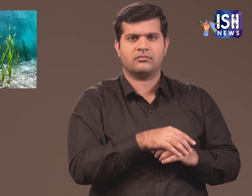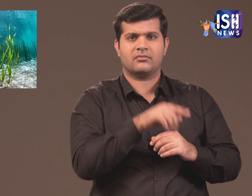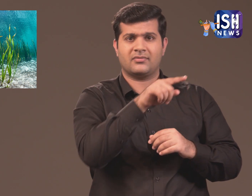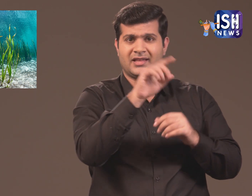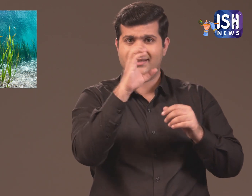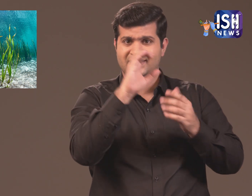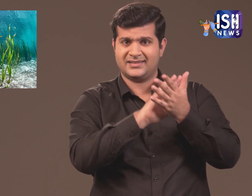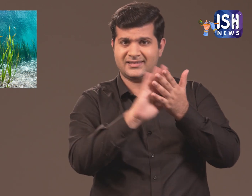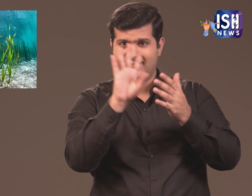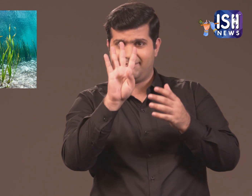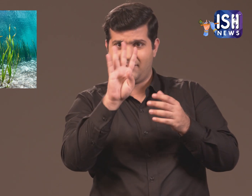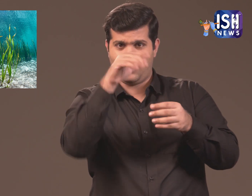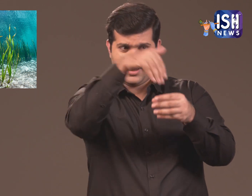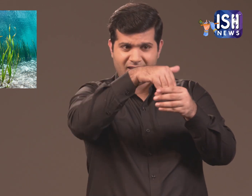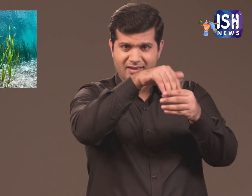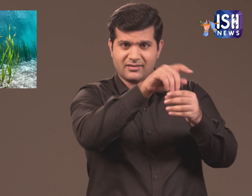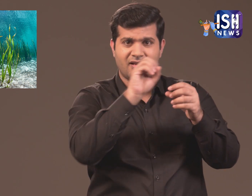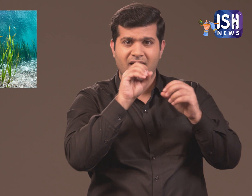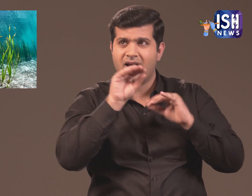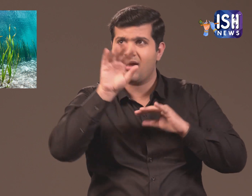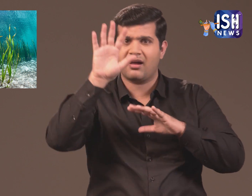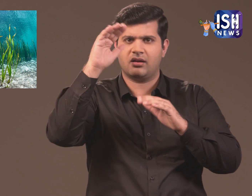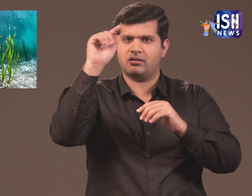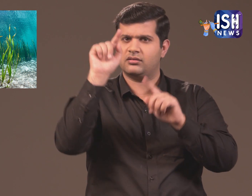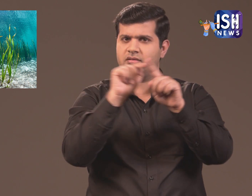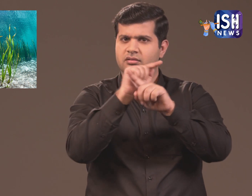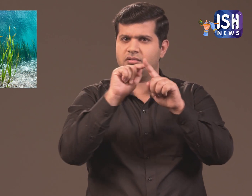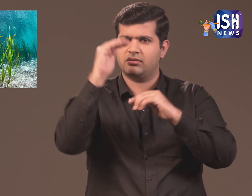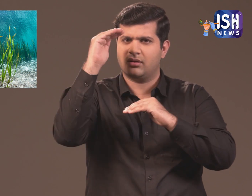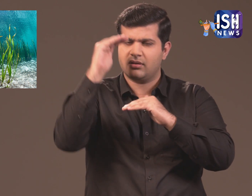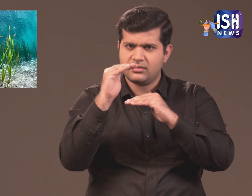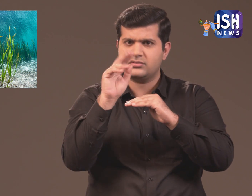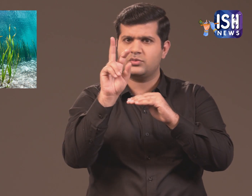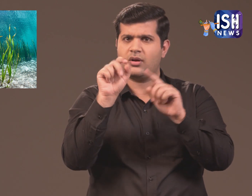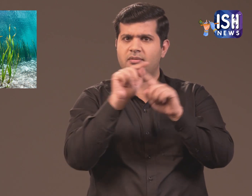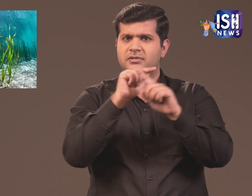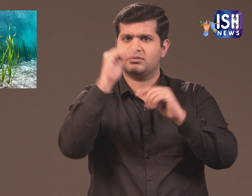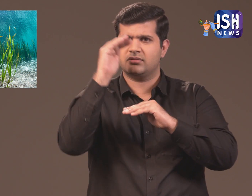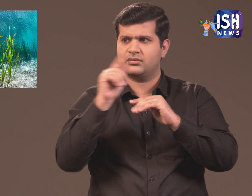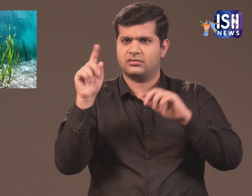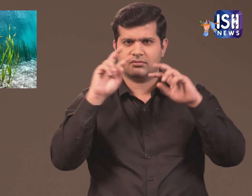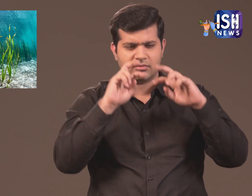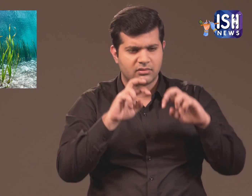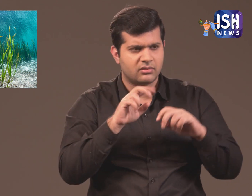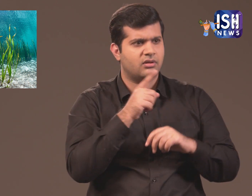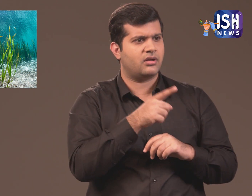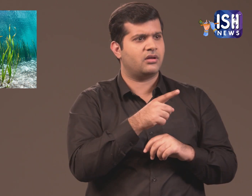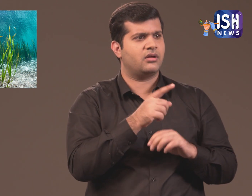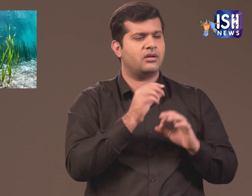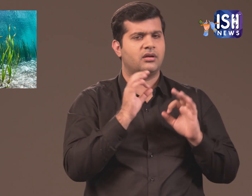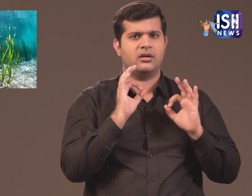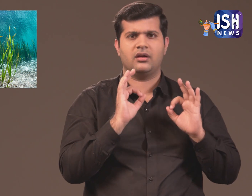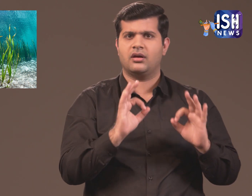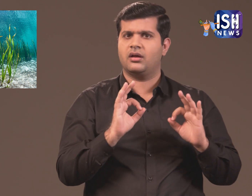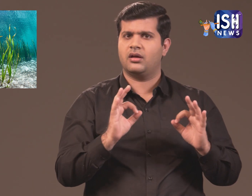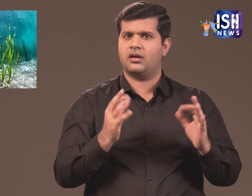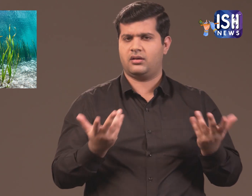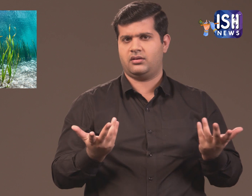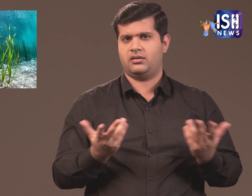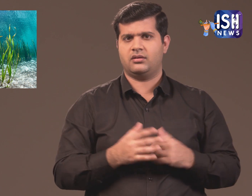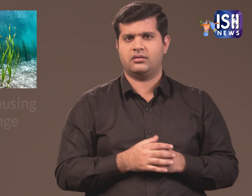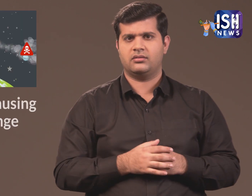This reduced the emission of CH4 by 20%.